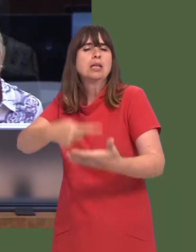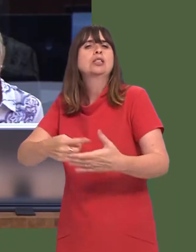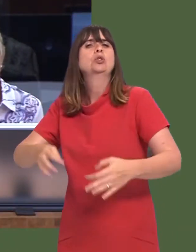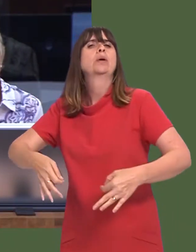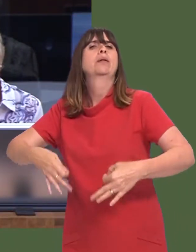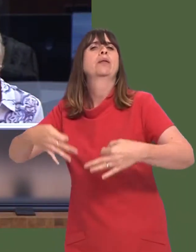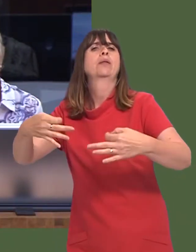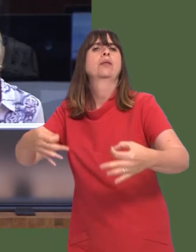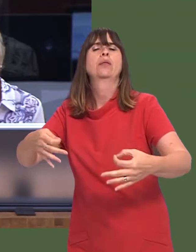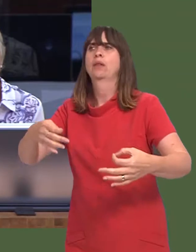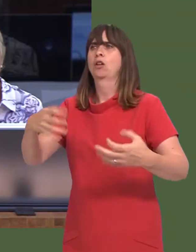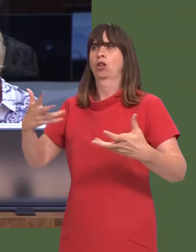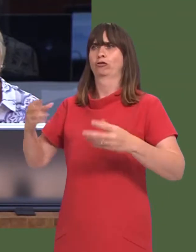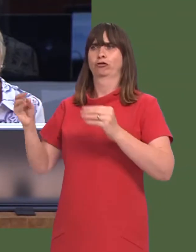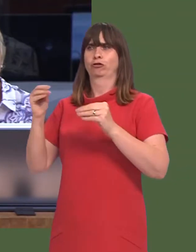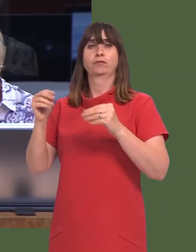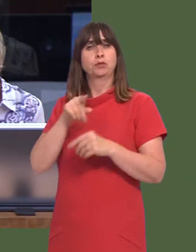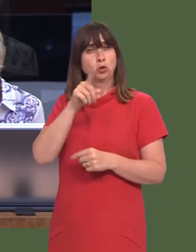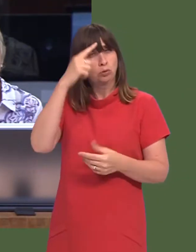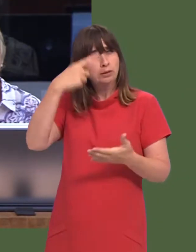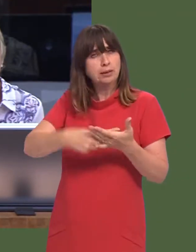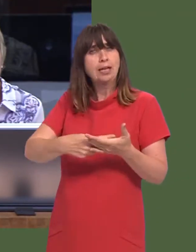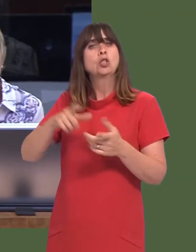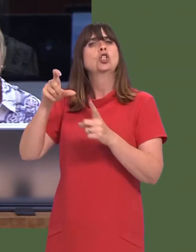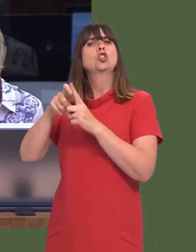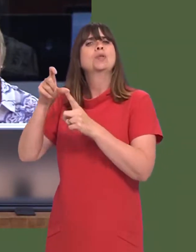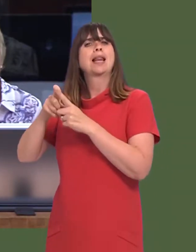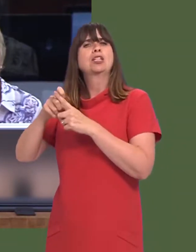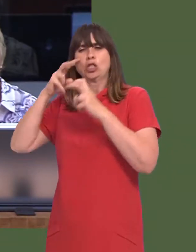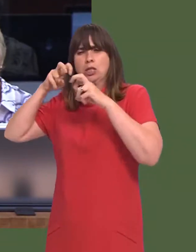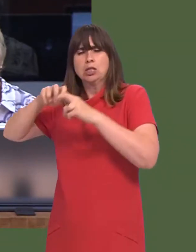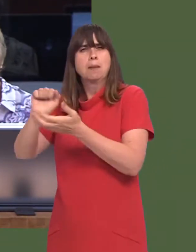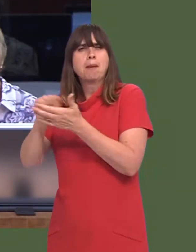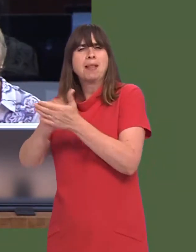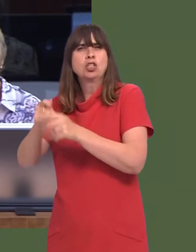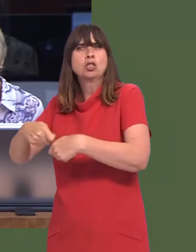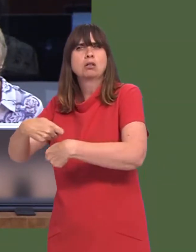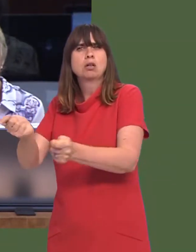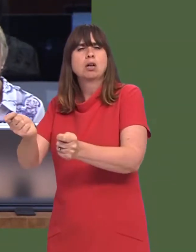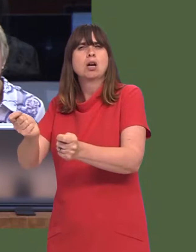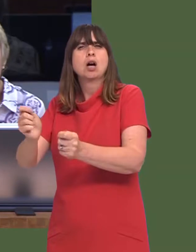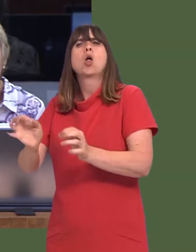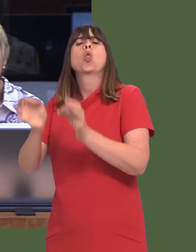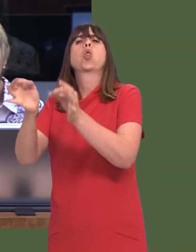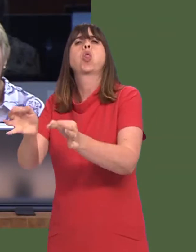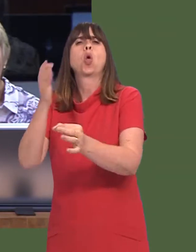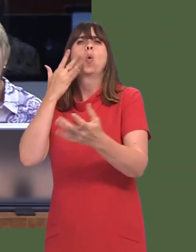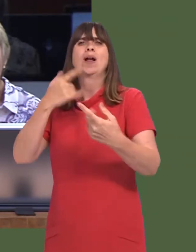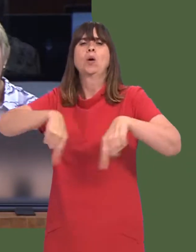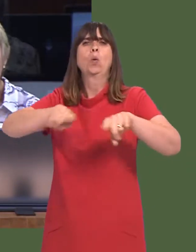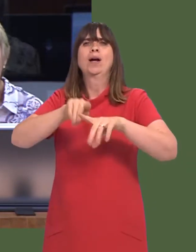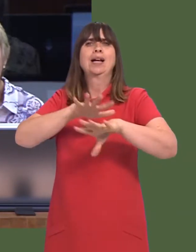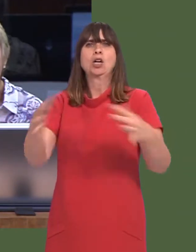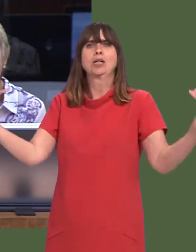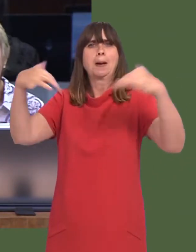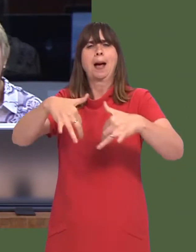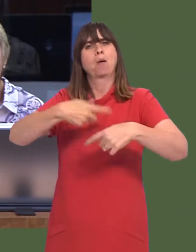You decided to postpone the due diligence publication to when this Assembly was in recess.